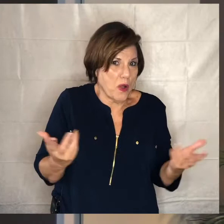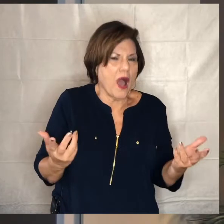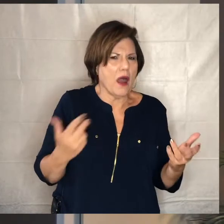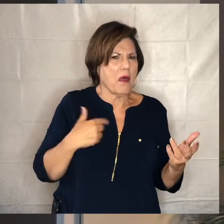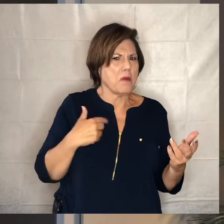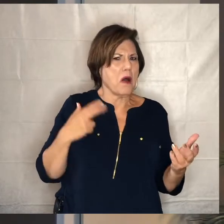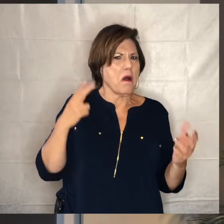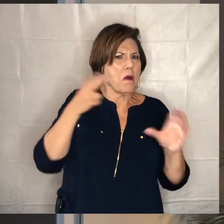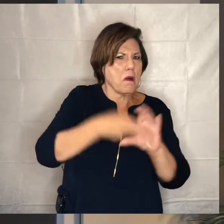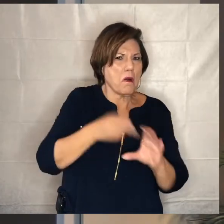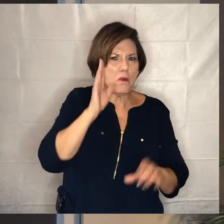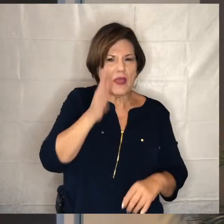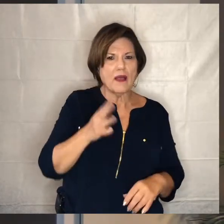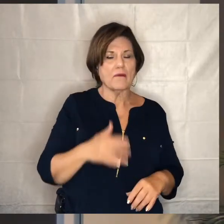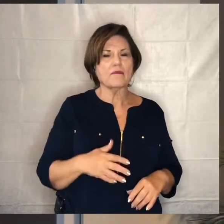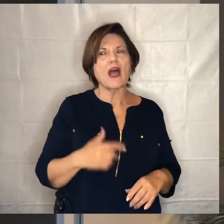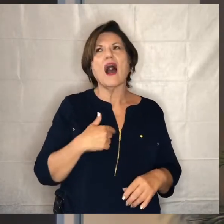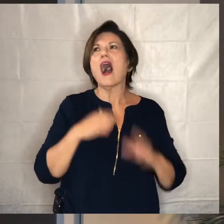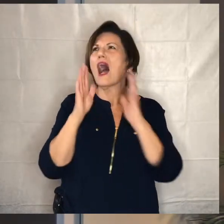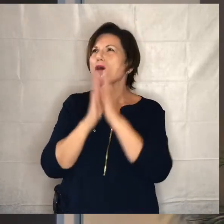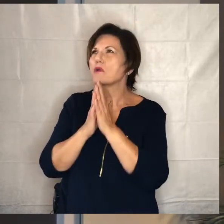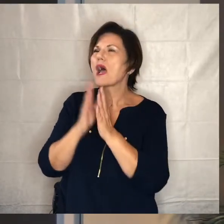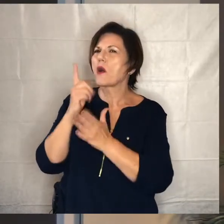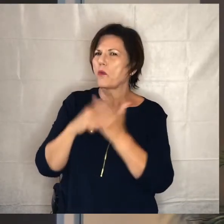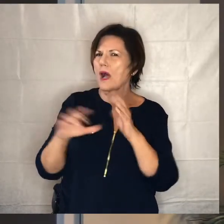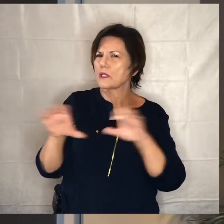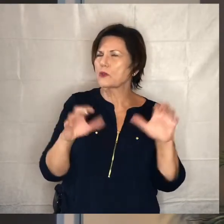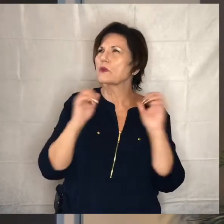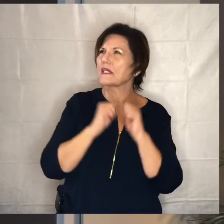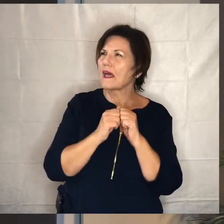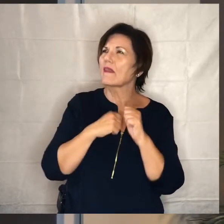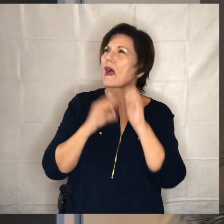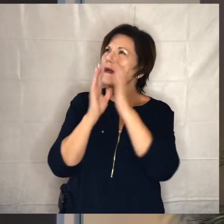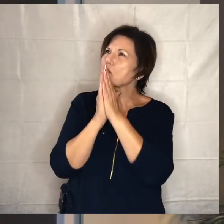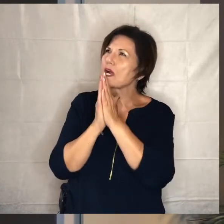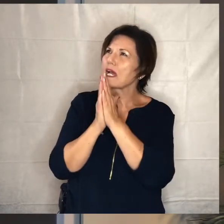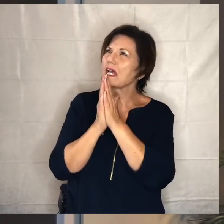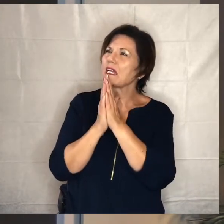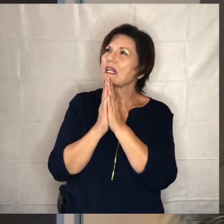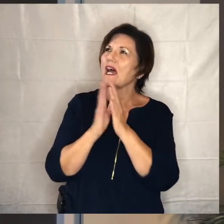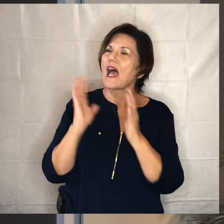what we were going to be doing together it really kind of uh our gathering sort